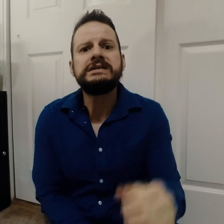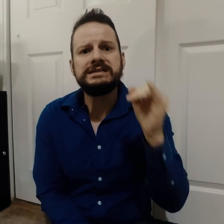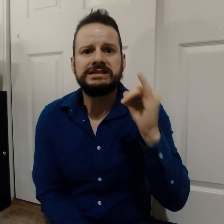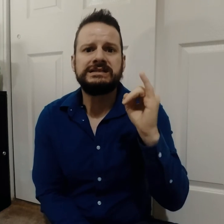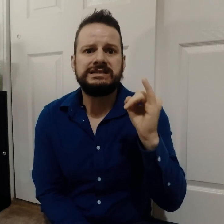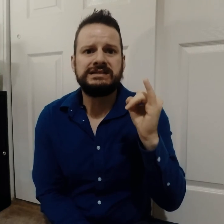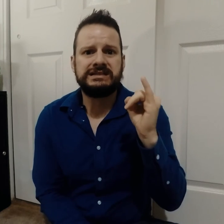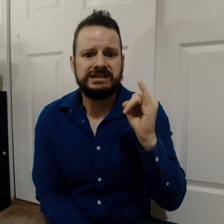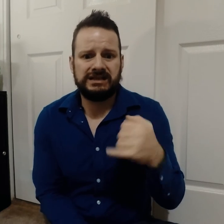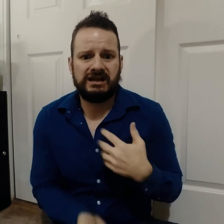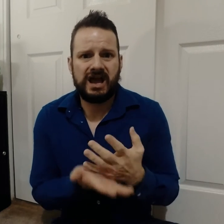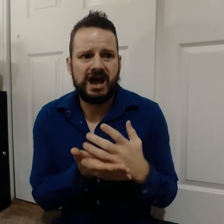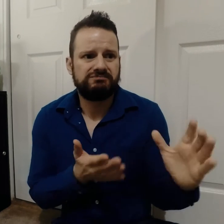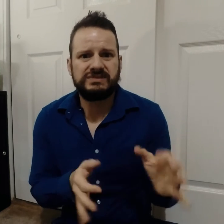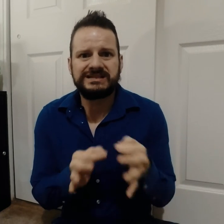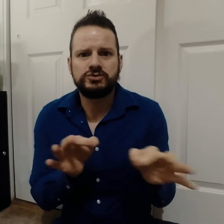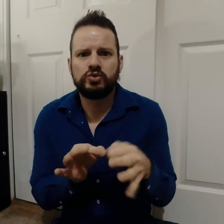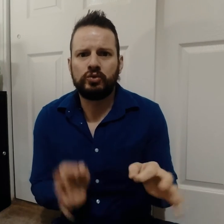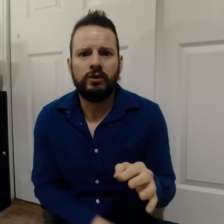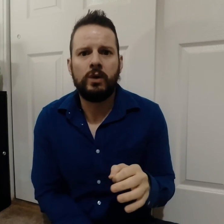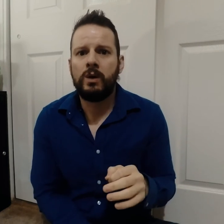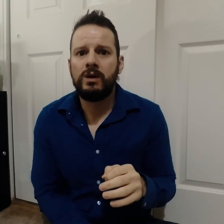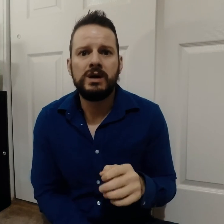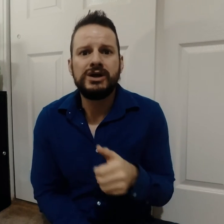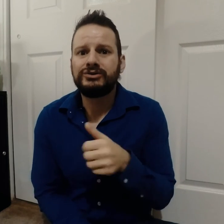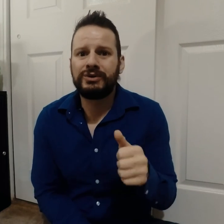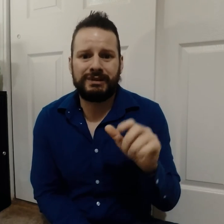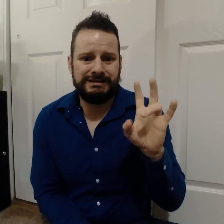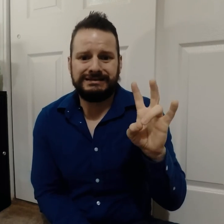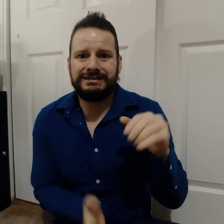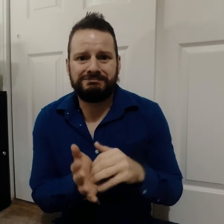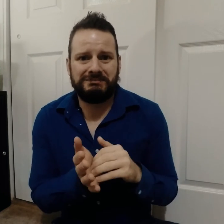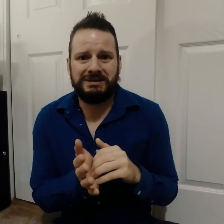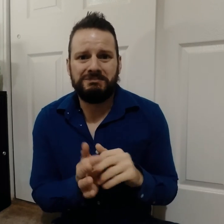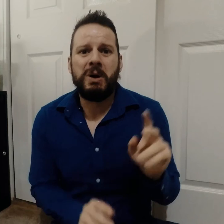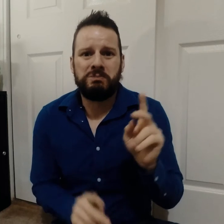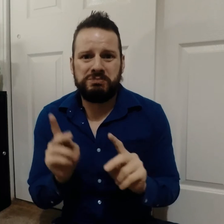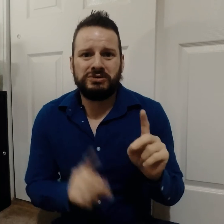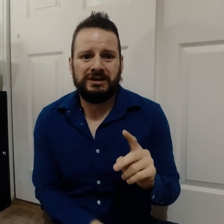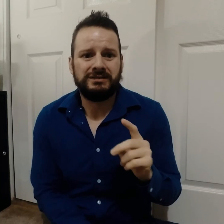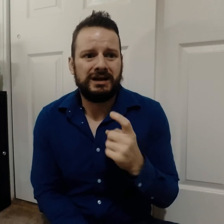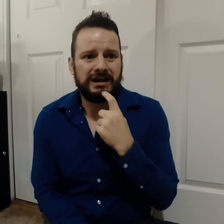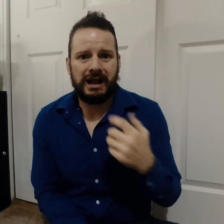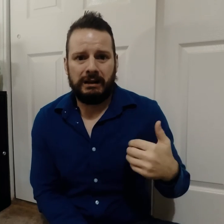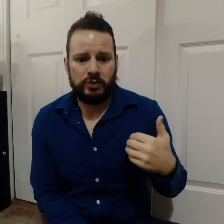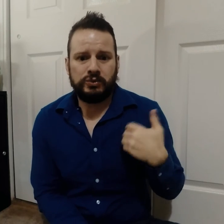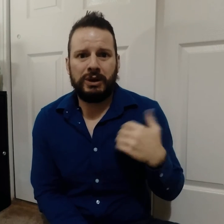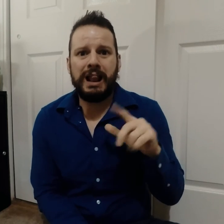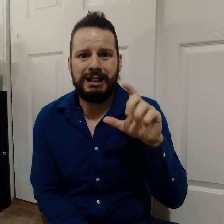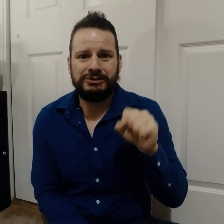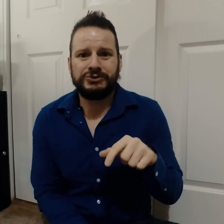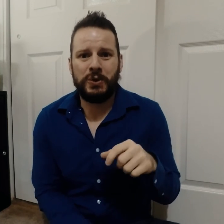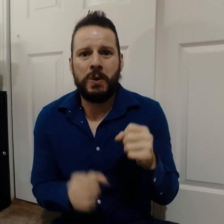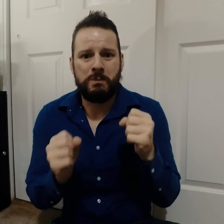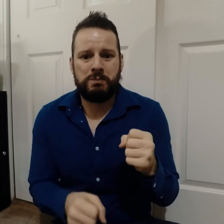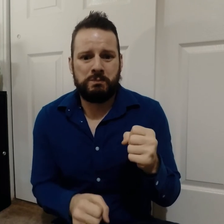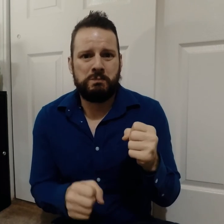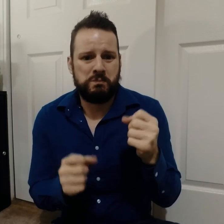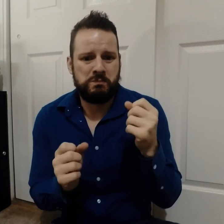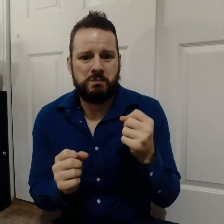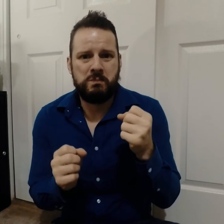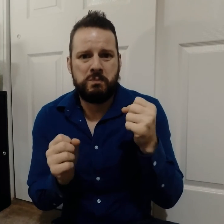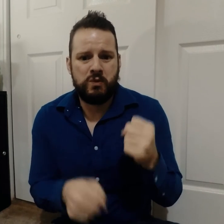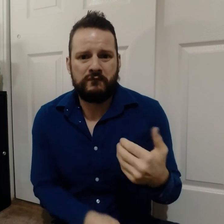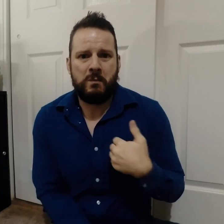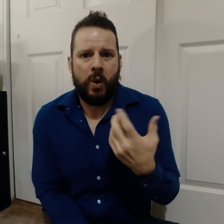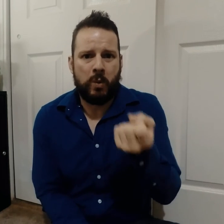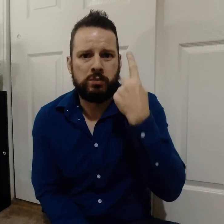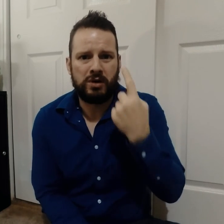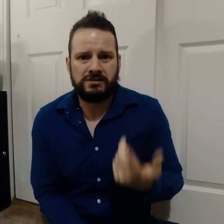If I'm excluding captions, only 7,000 people who know LSQ can understand me.